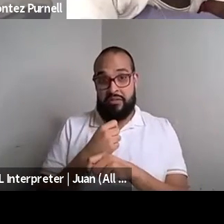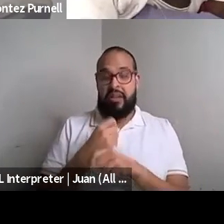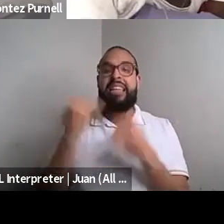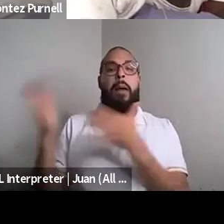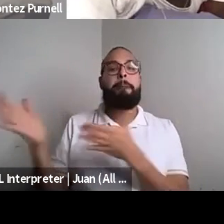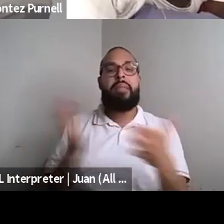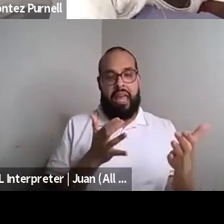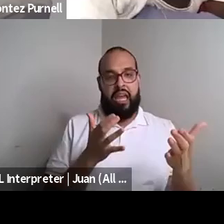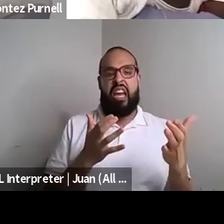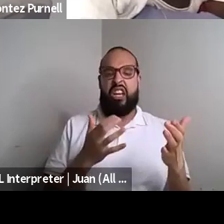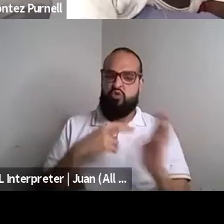Randa Jarrar she/they: Life my body.